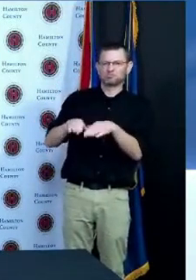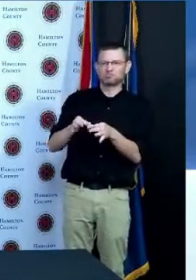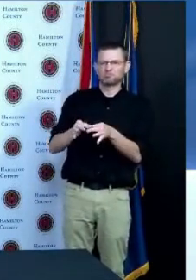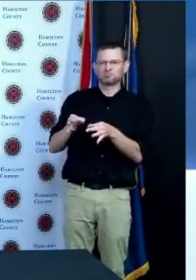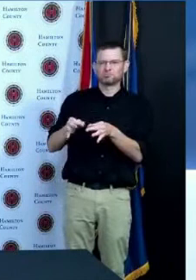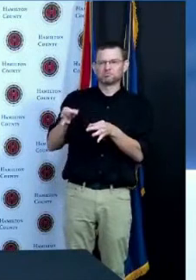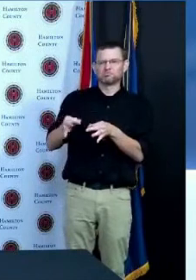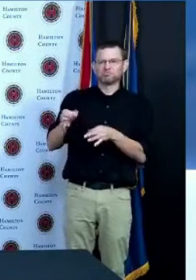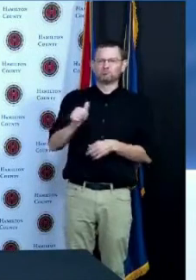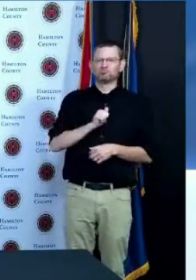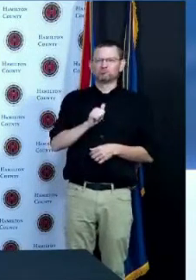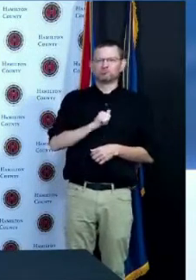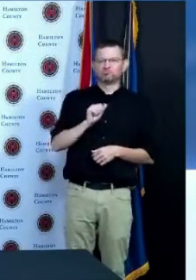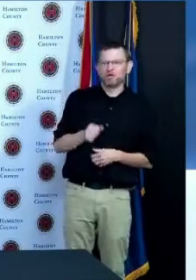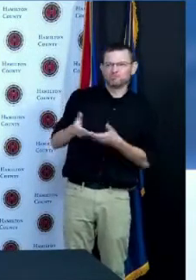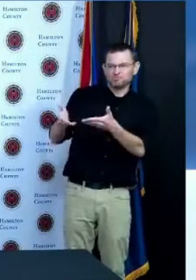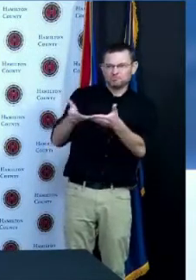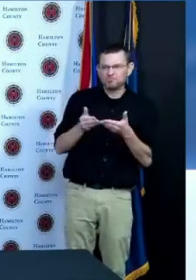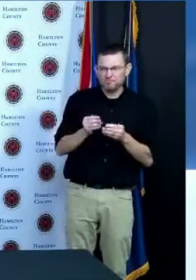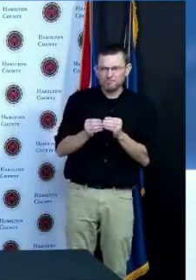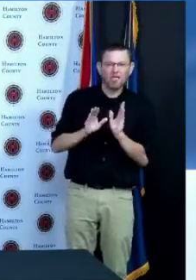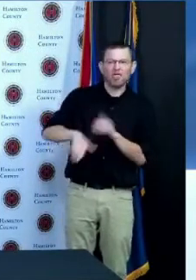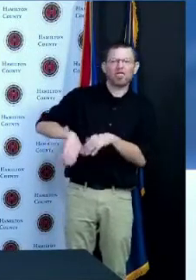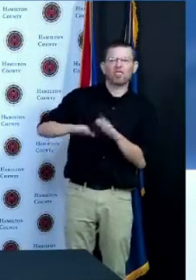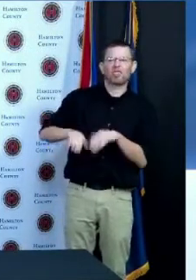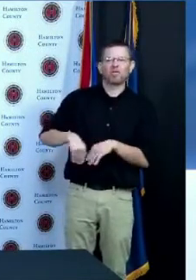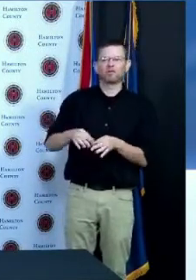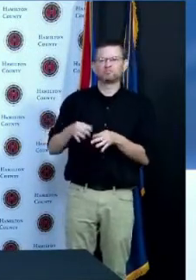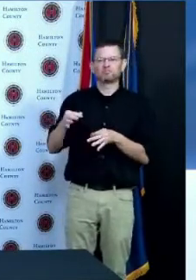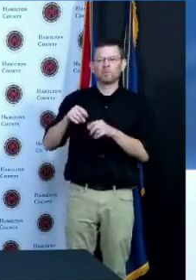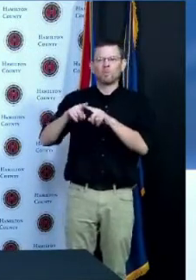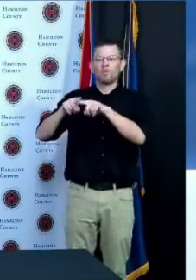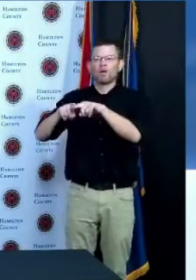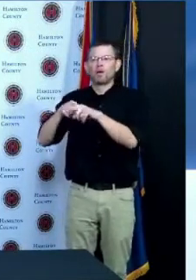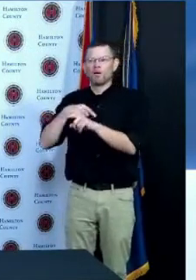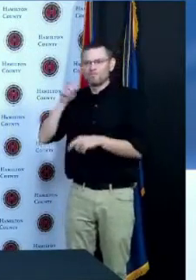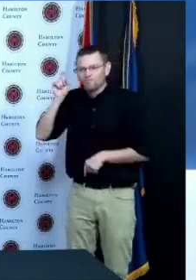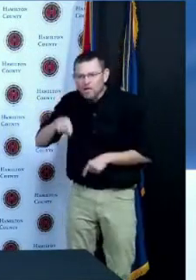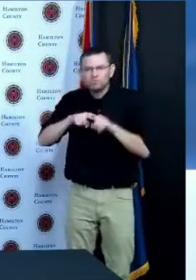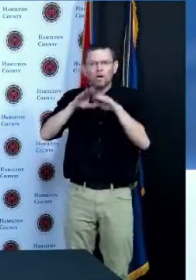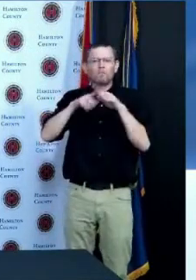not going to do that each of us have to rely upon experts and so as a man who is naturally